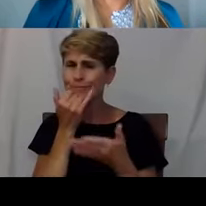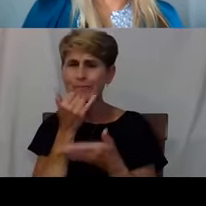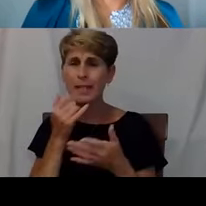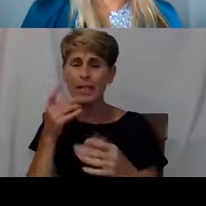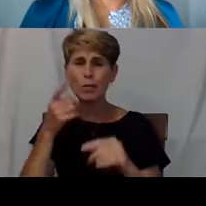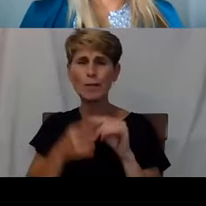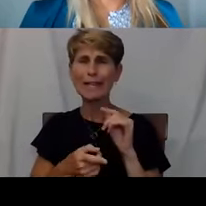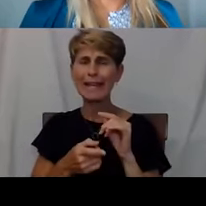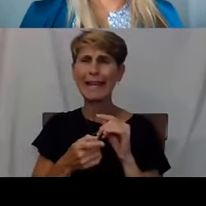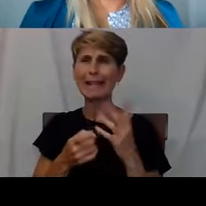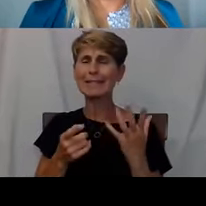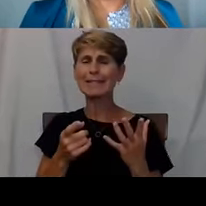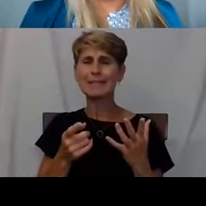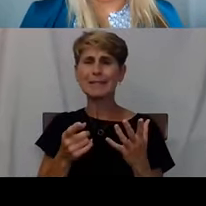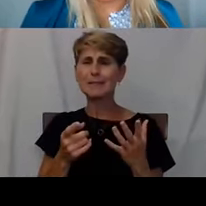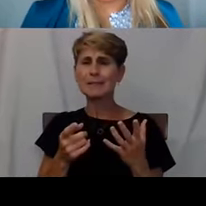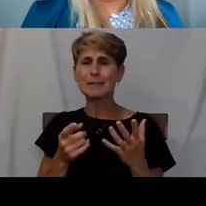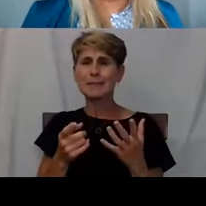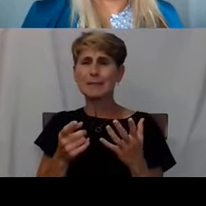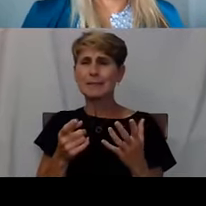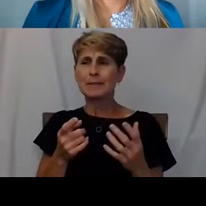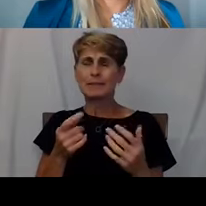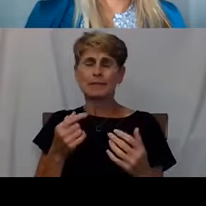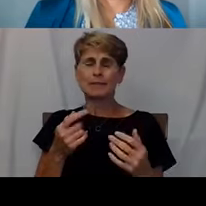like I'm just terrible at everything that I do.